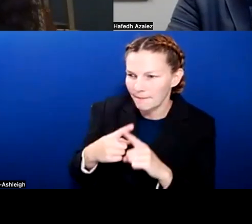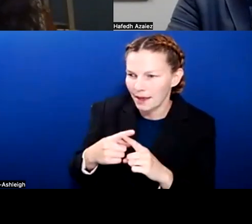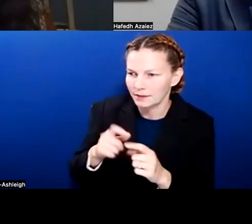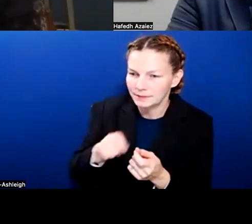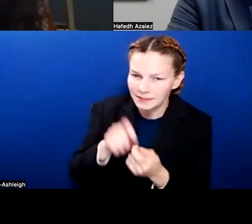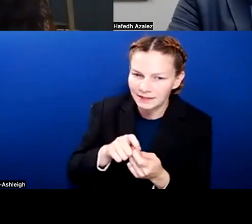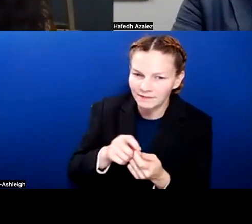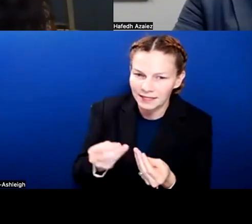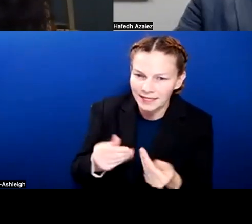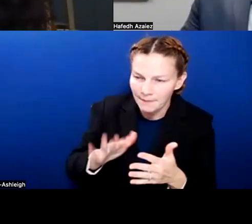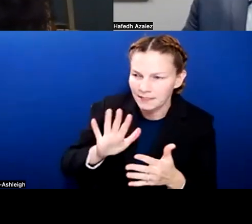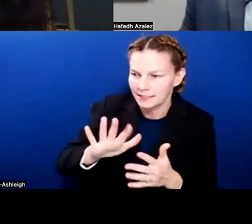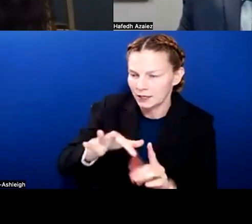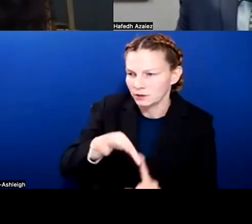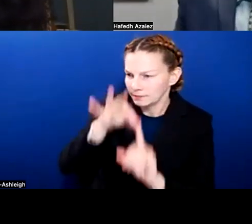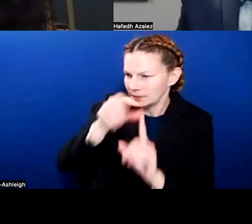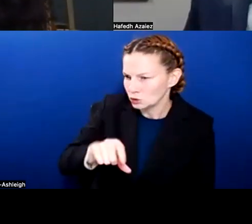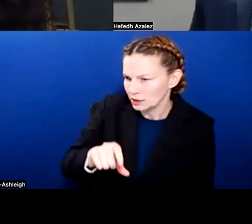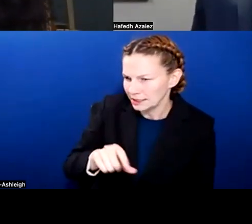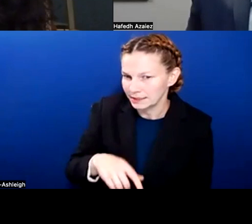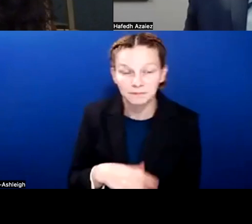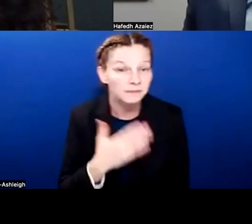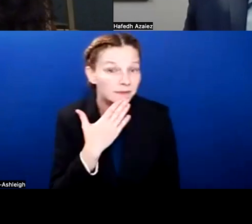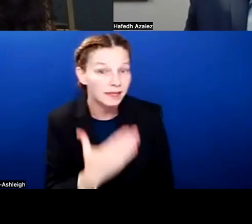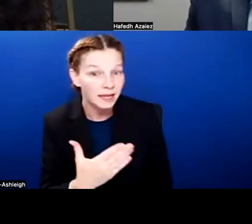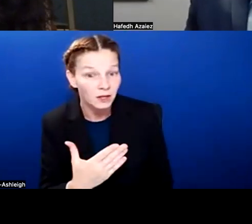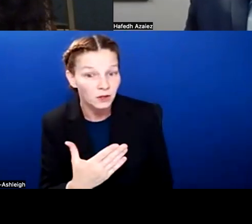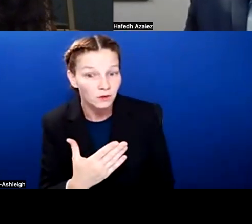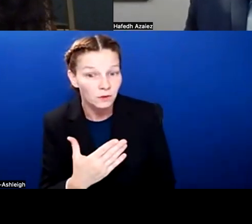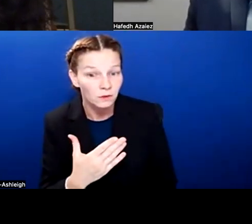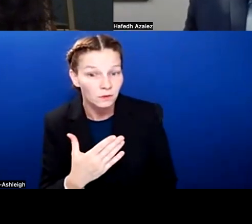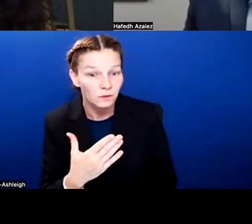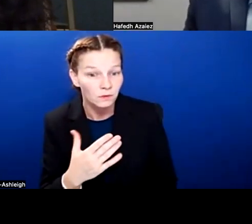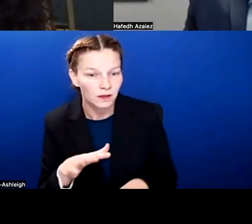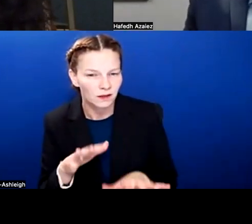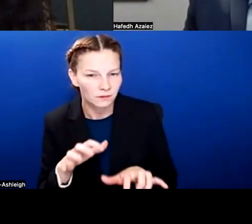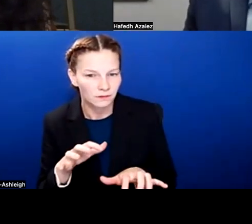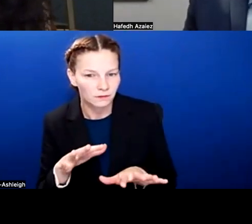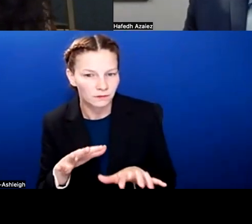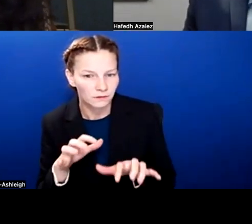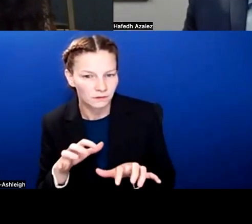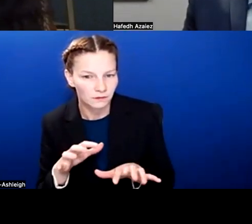We worked with our principal. We are very proud of the fact